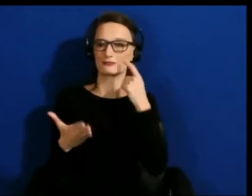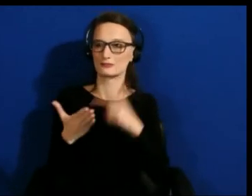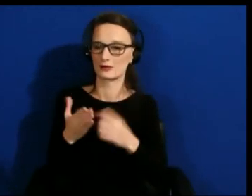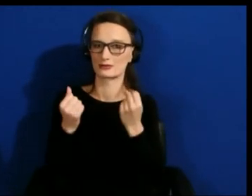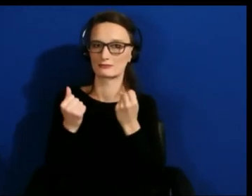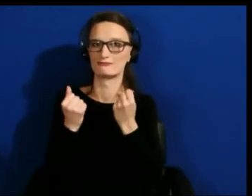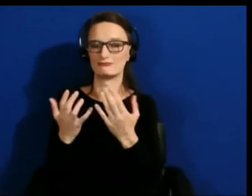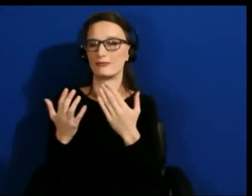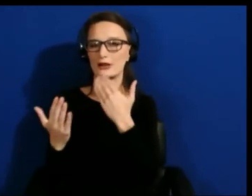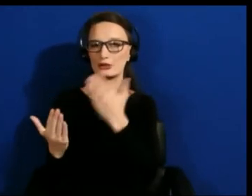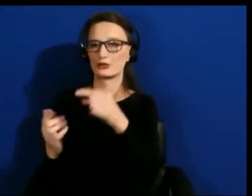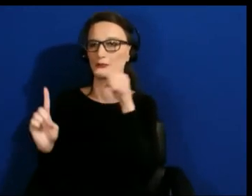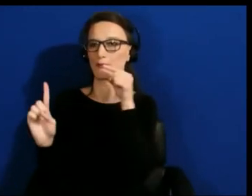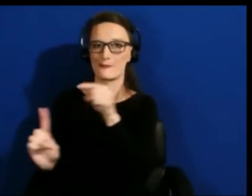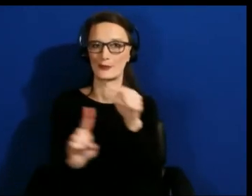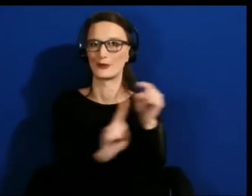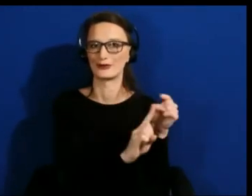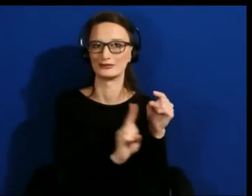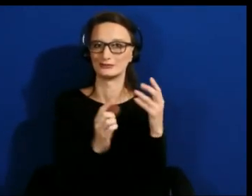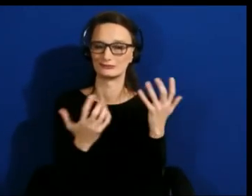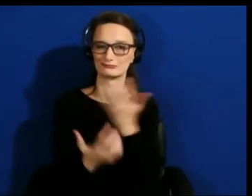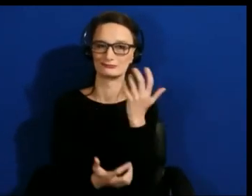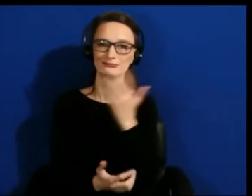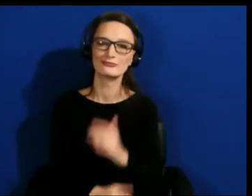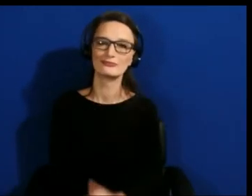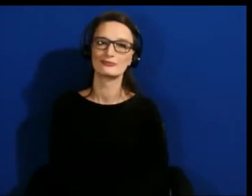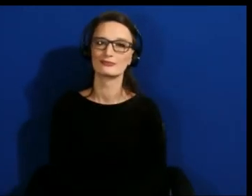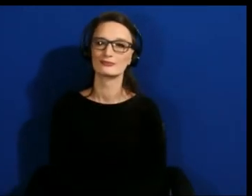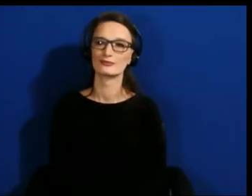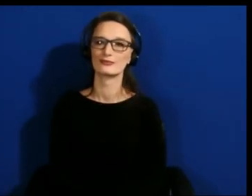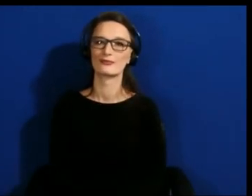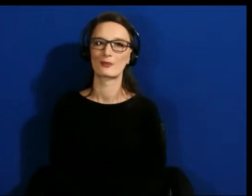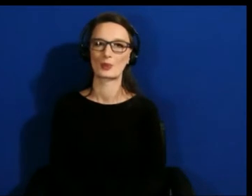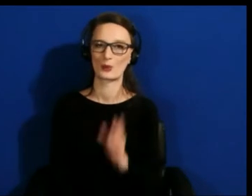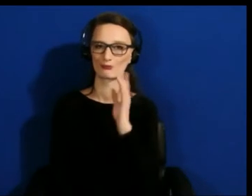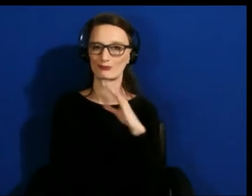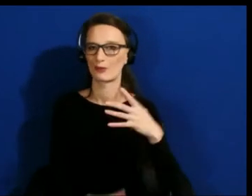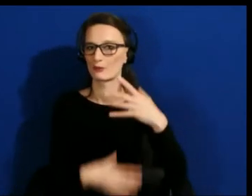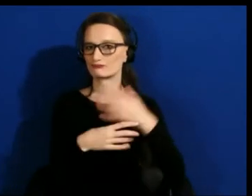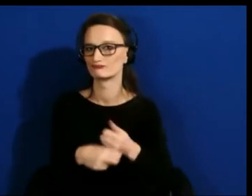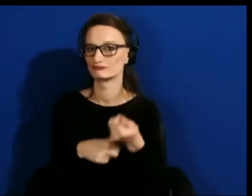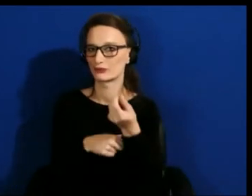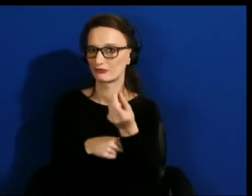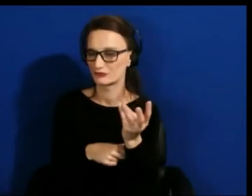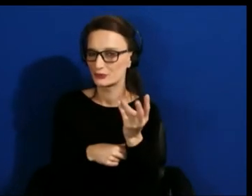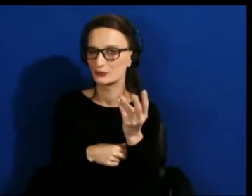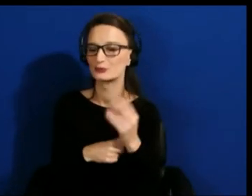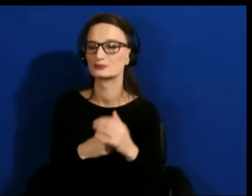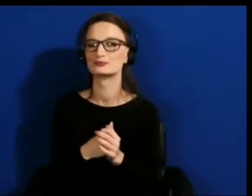I'll pull up a couple of them for here. Just start learning.